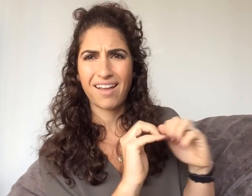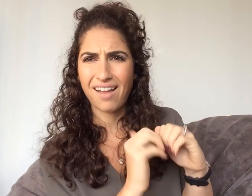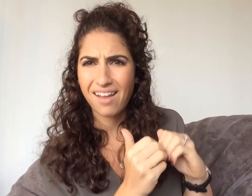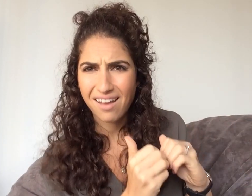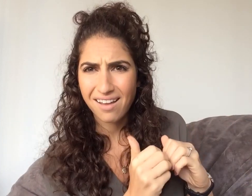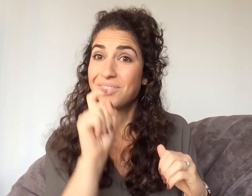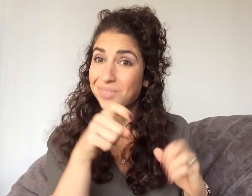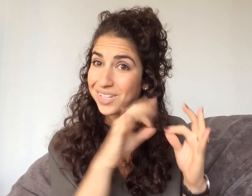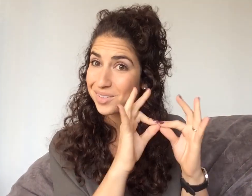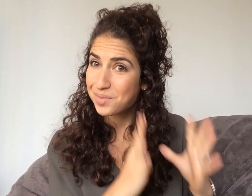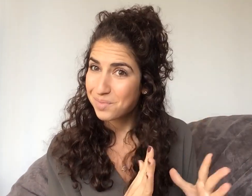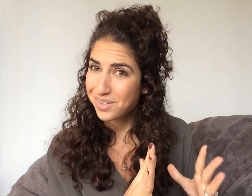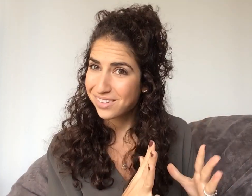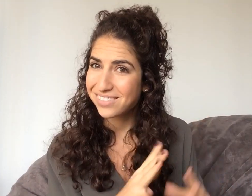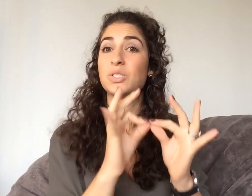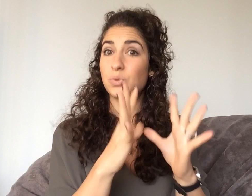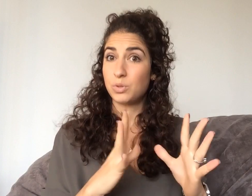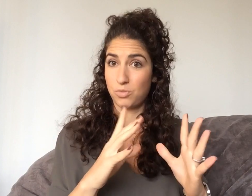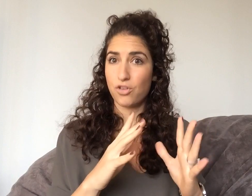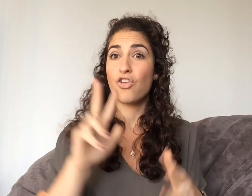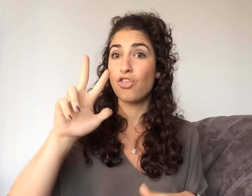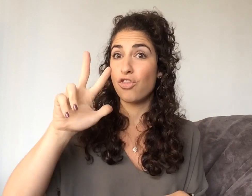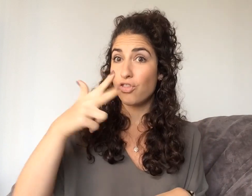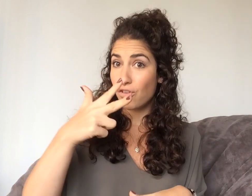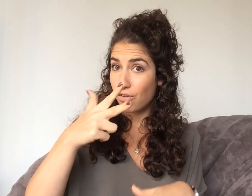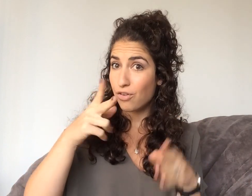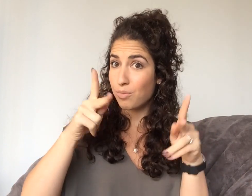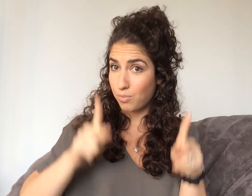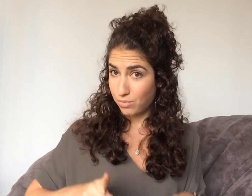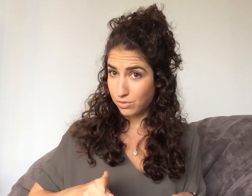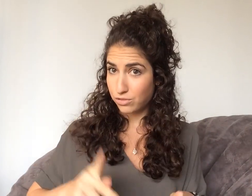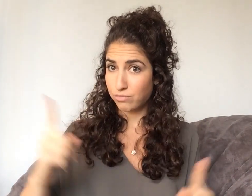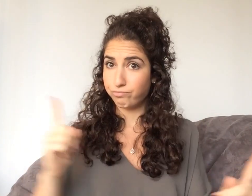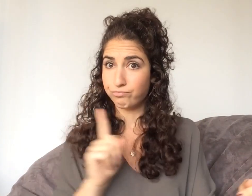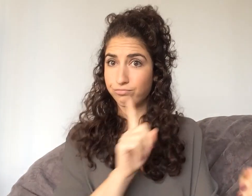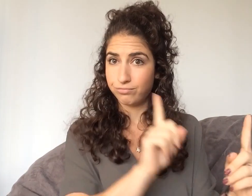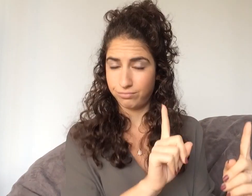you communicate? You need an interpreter! The interpreter is a third person who